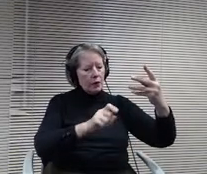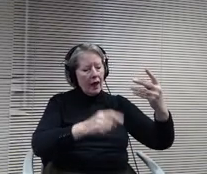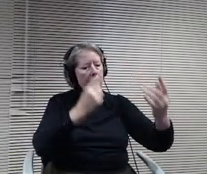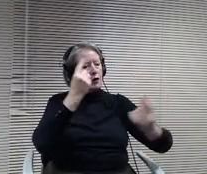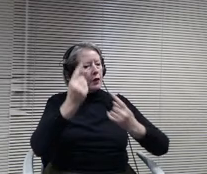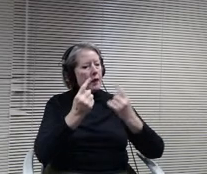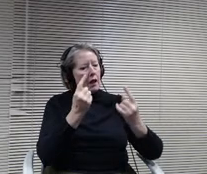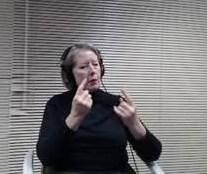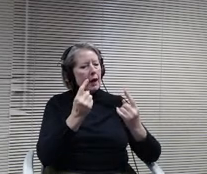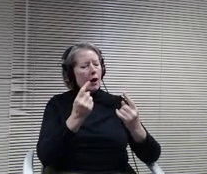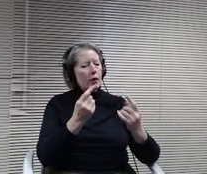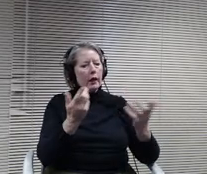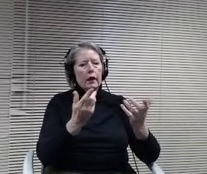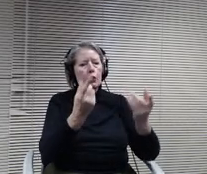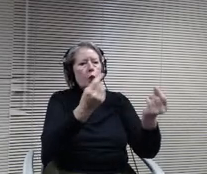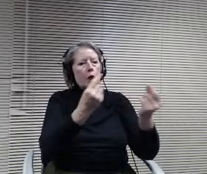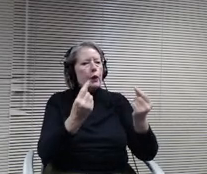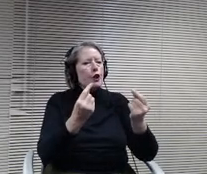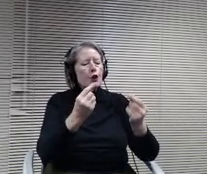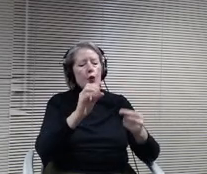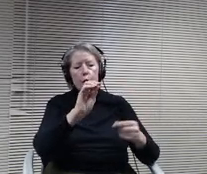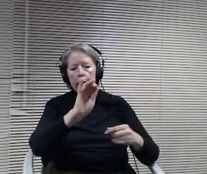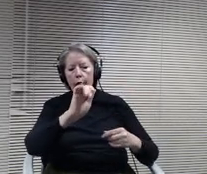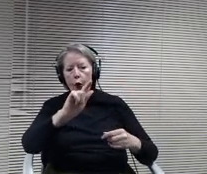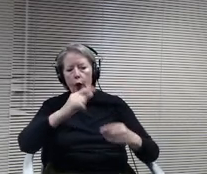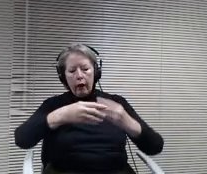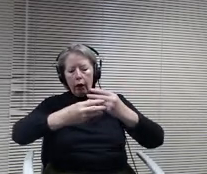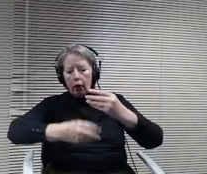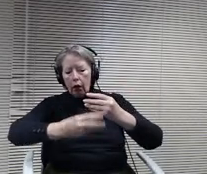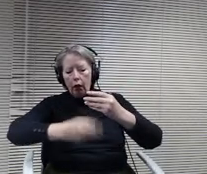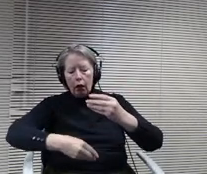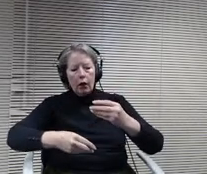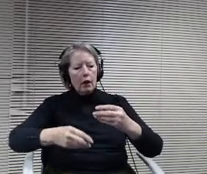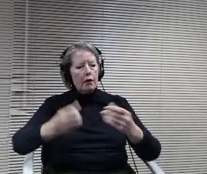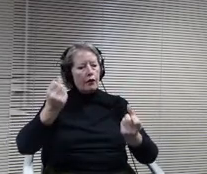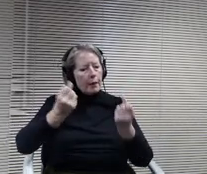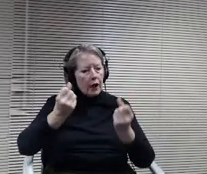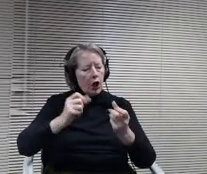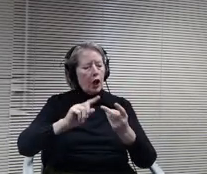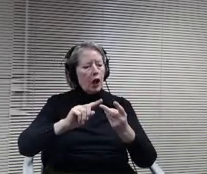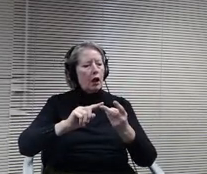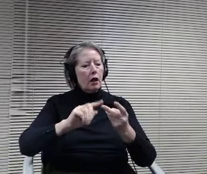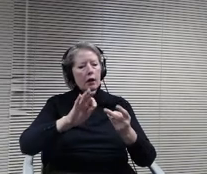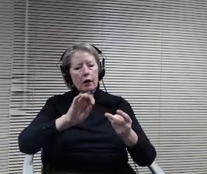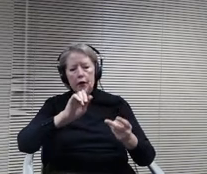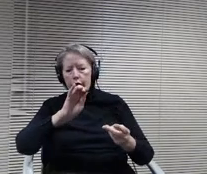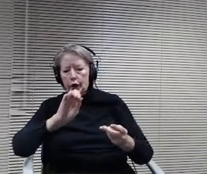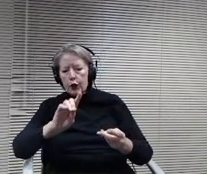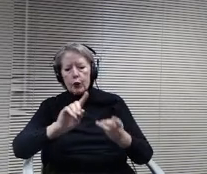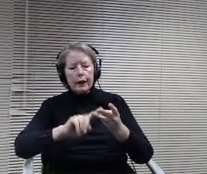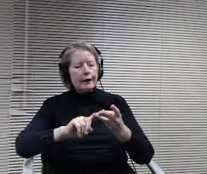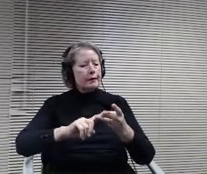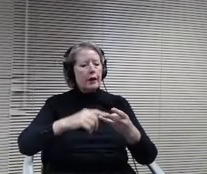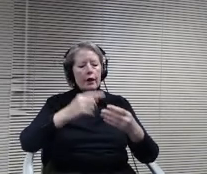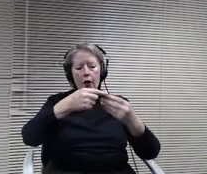fluids, tires, cars, would all those making sure if all those facilities and where it's located will allow that to happen. Again, equipment needs.